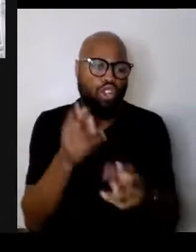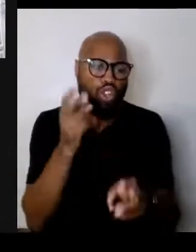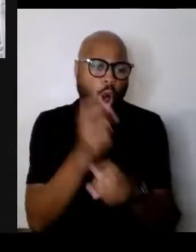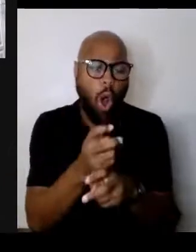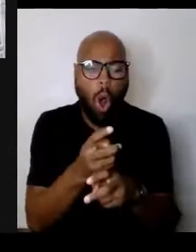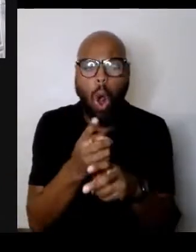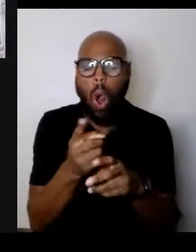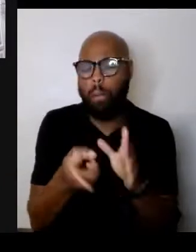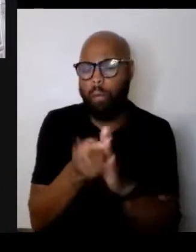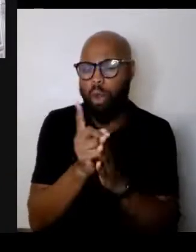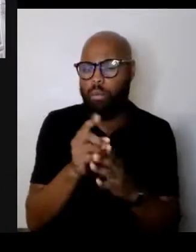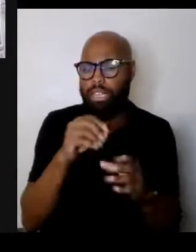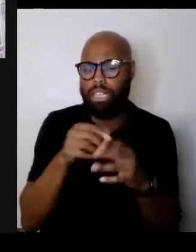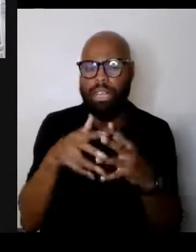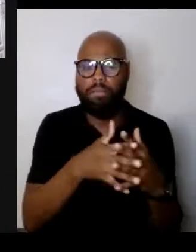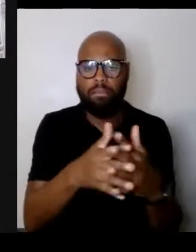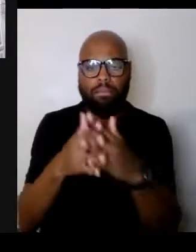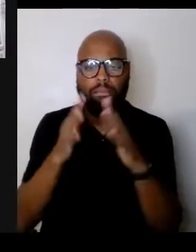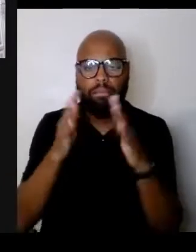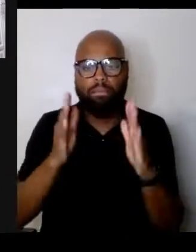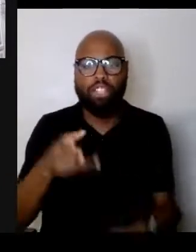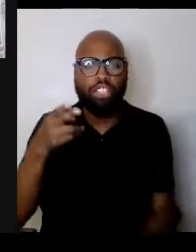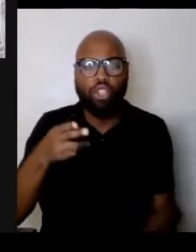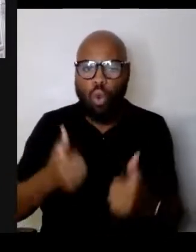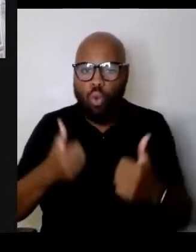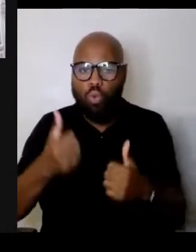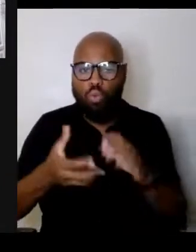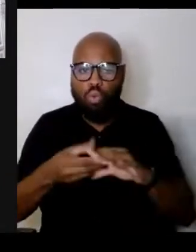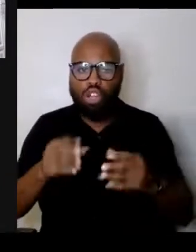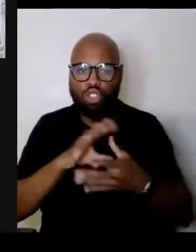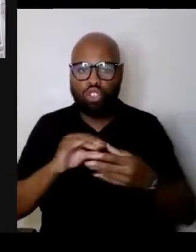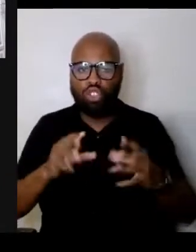What stories ground your sense of open possibility?